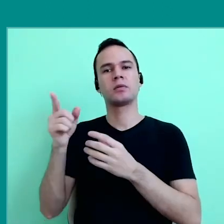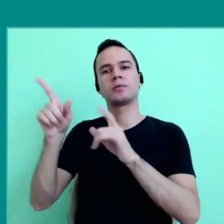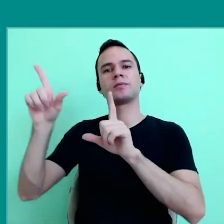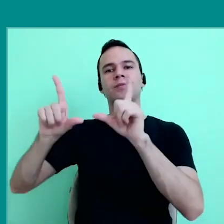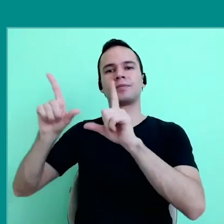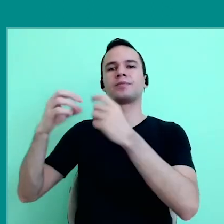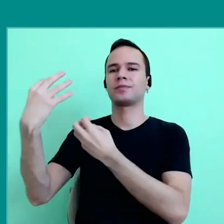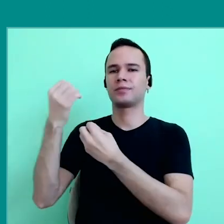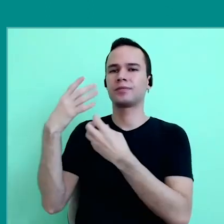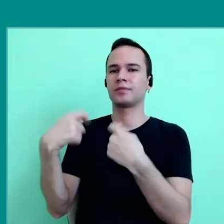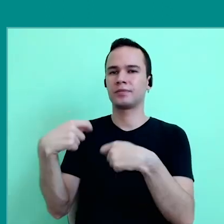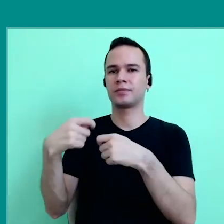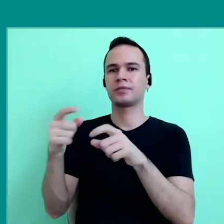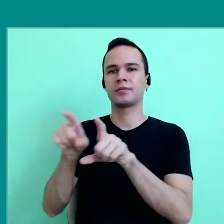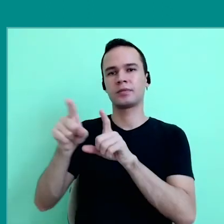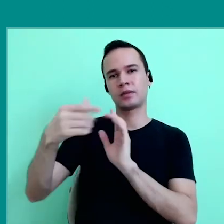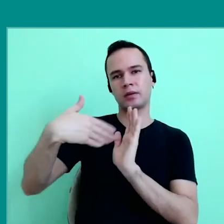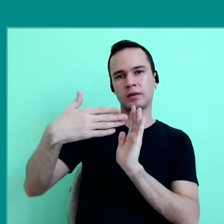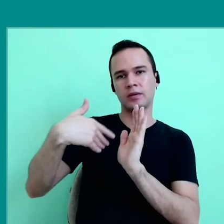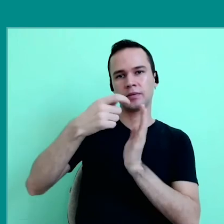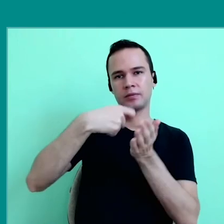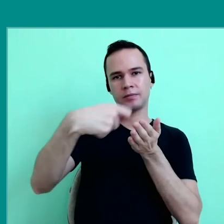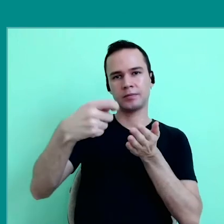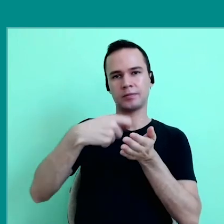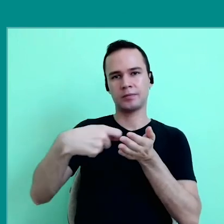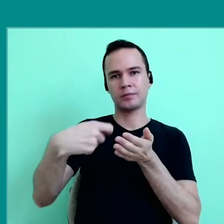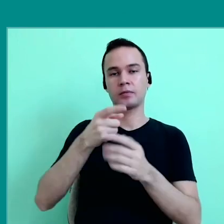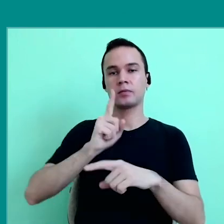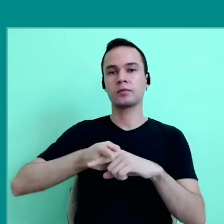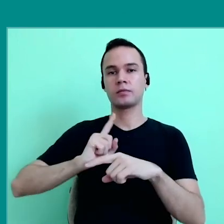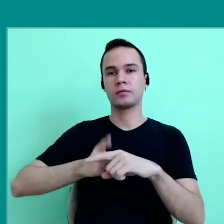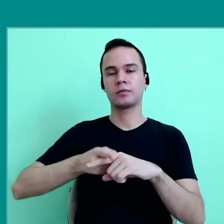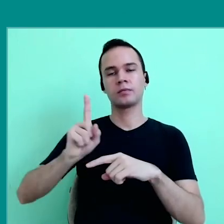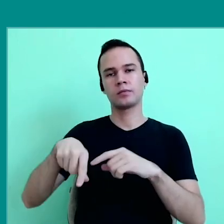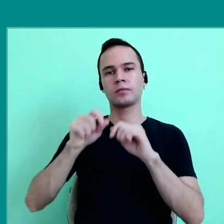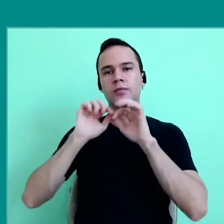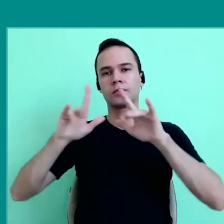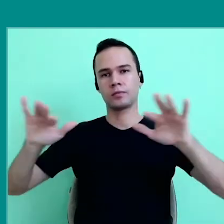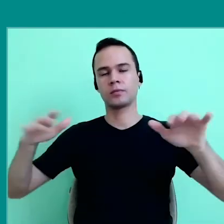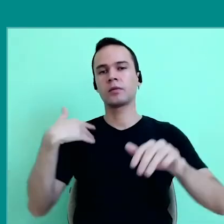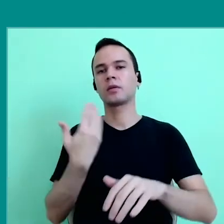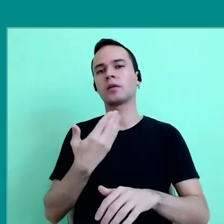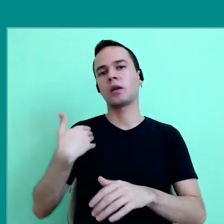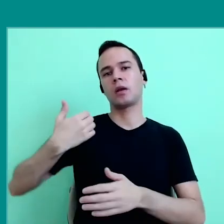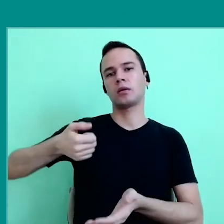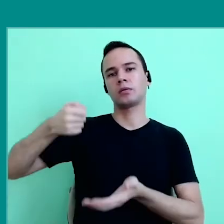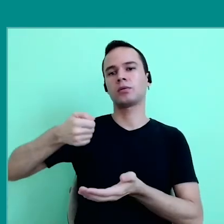on educational television and in the printed materials, because… they were delivered together with food baskets,